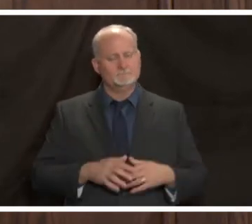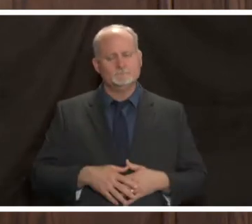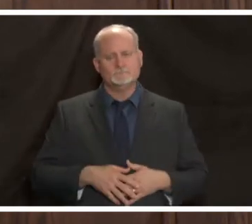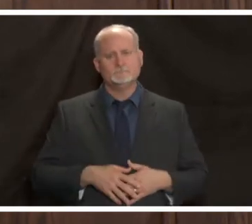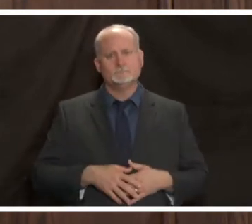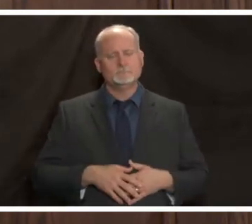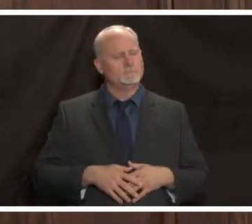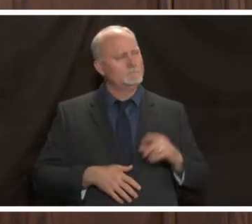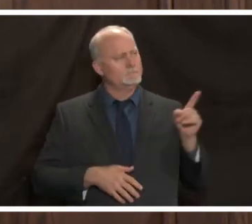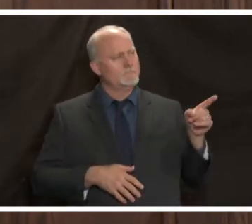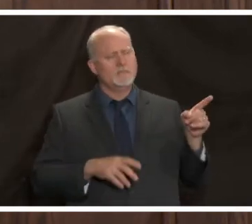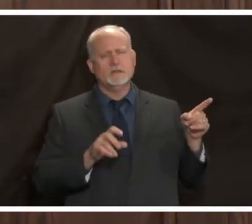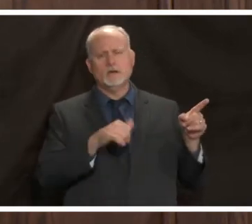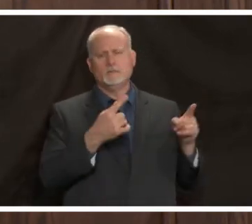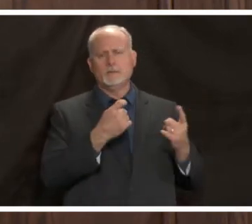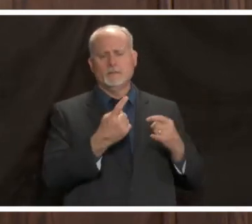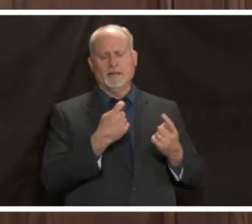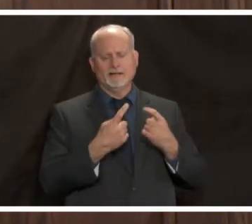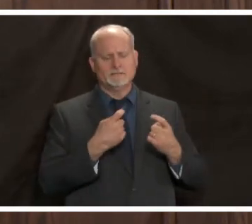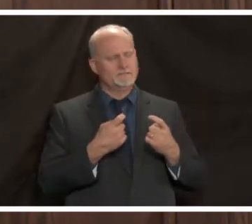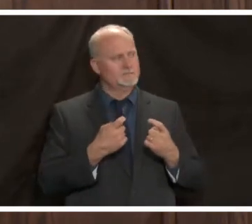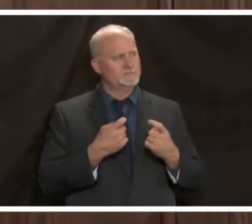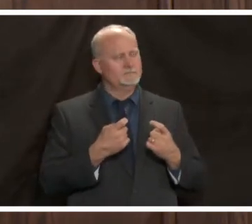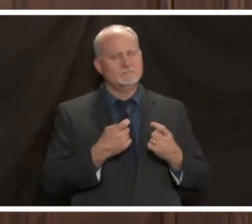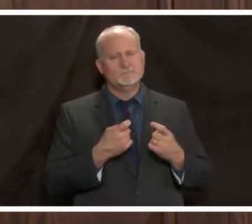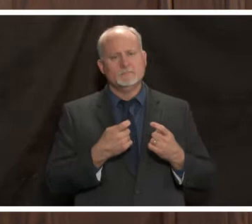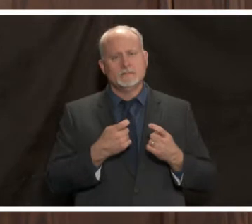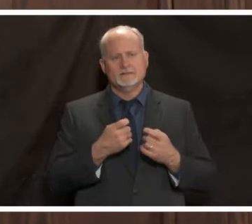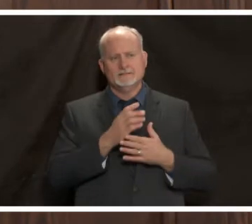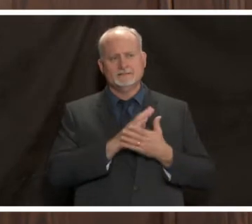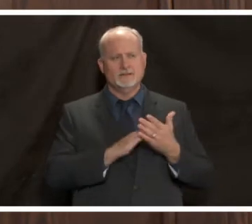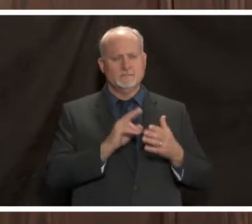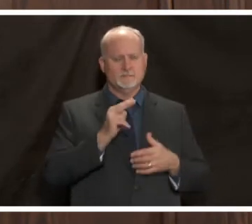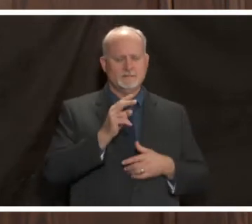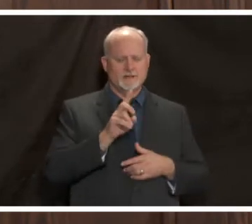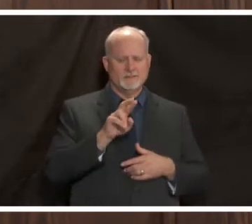message questions and i'm triaging um some are better for dr naf zigger to answer from a hospital